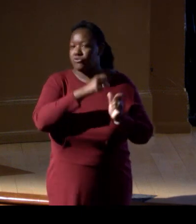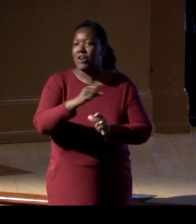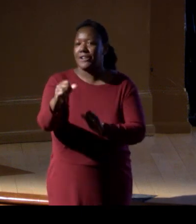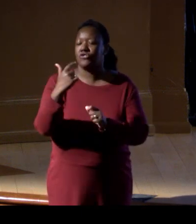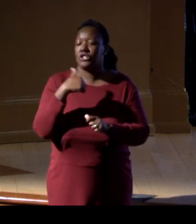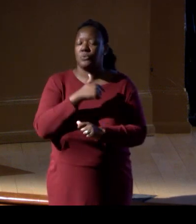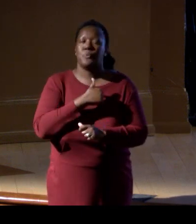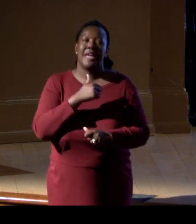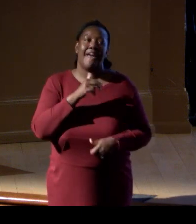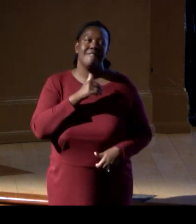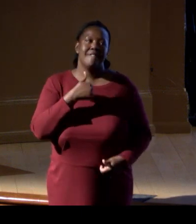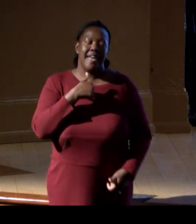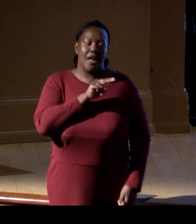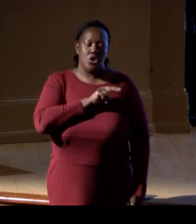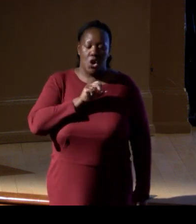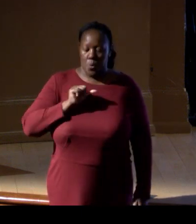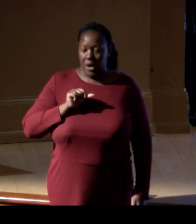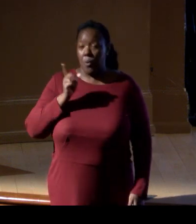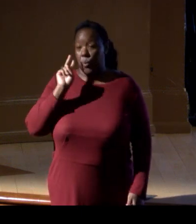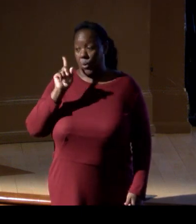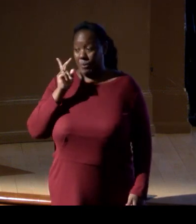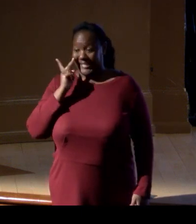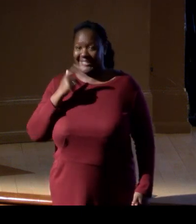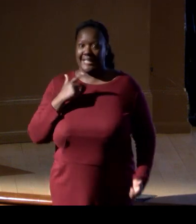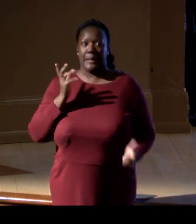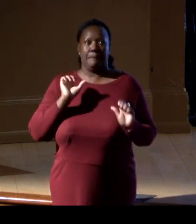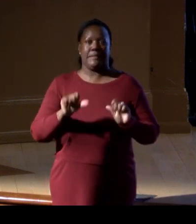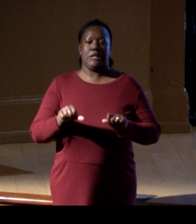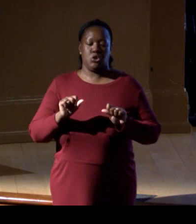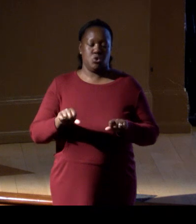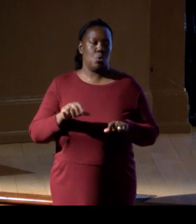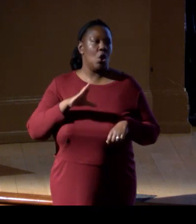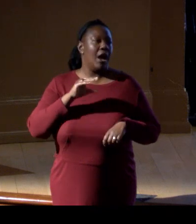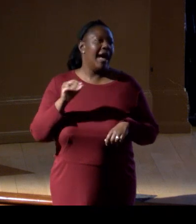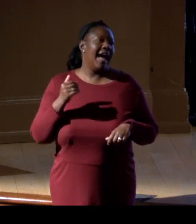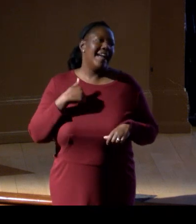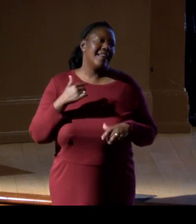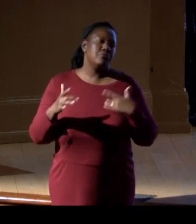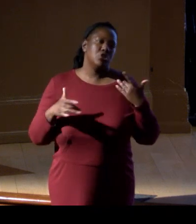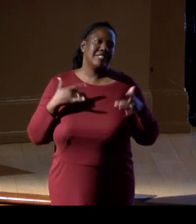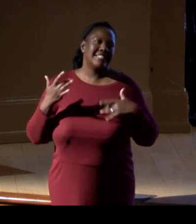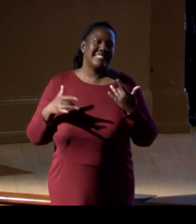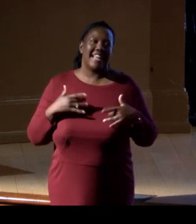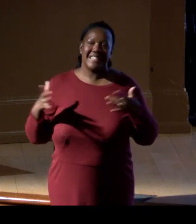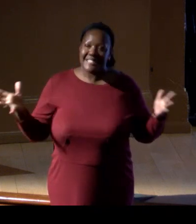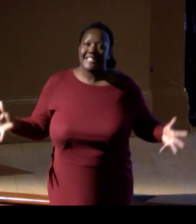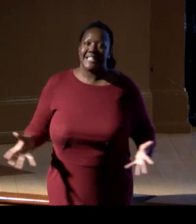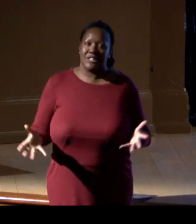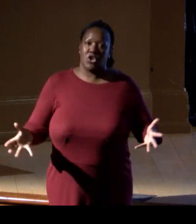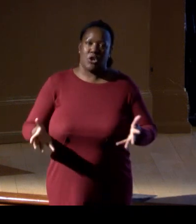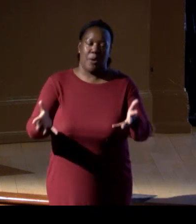It is across all of our lines where we're seeing applications in use, and I'm just really excited to get us all going. Thank you.